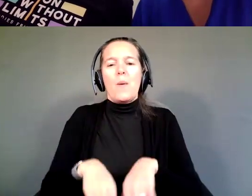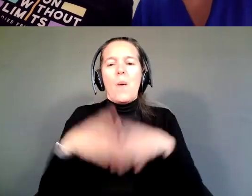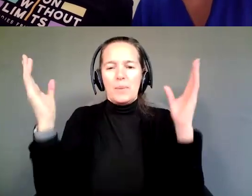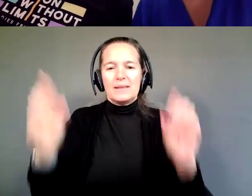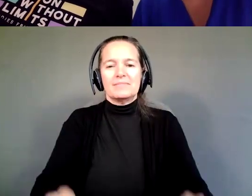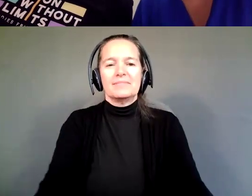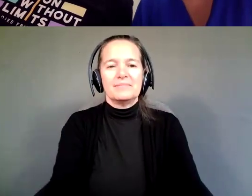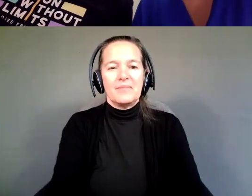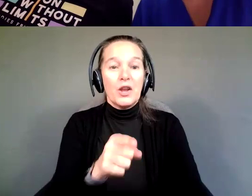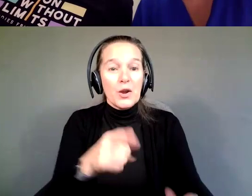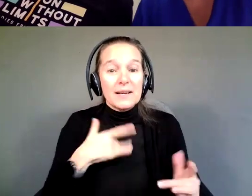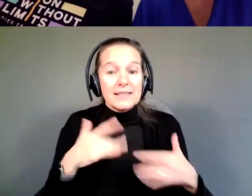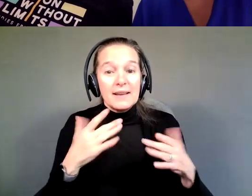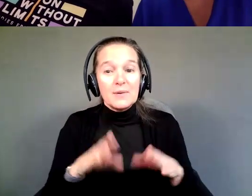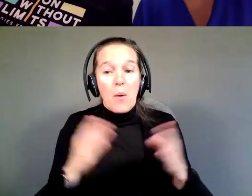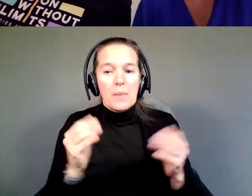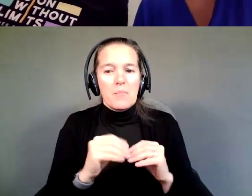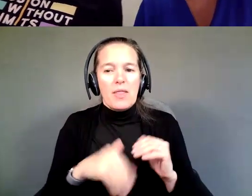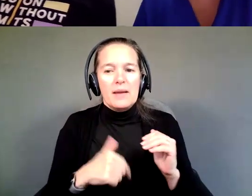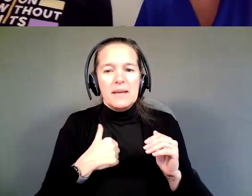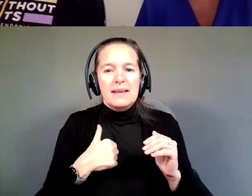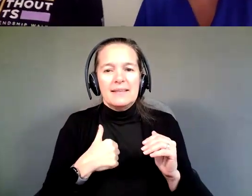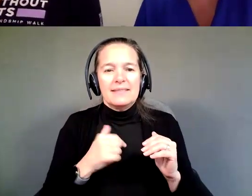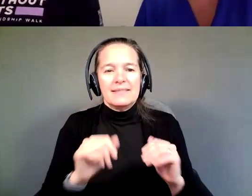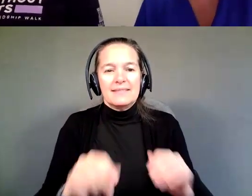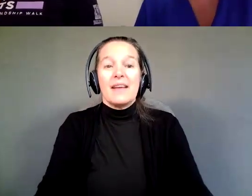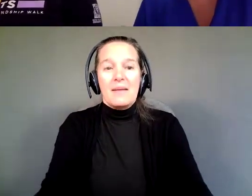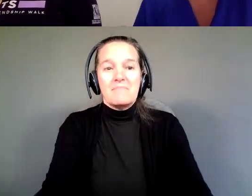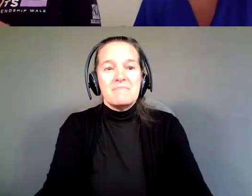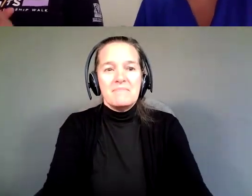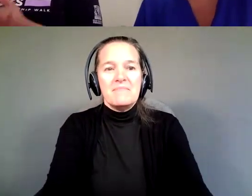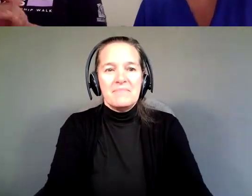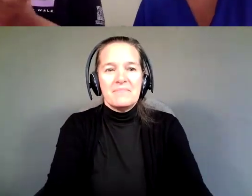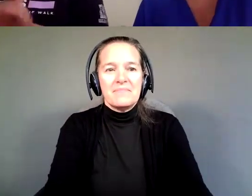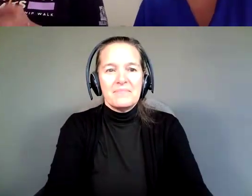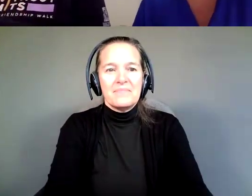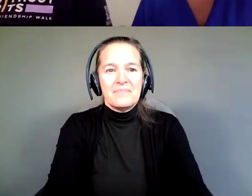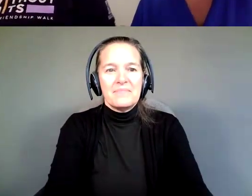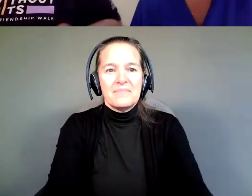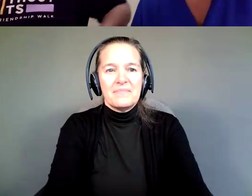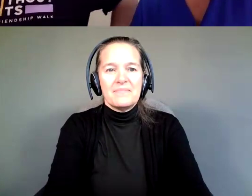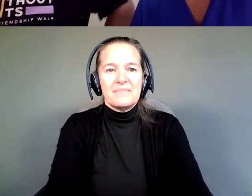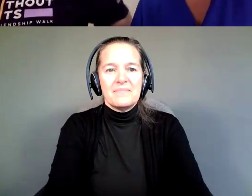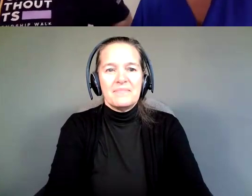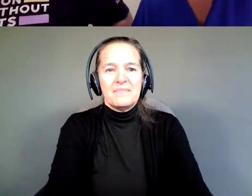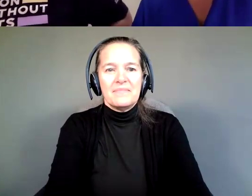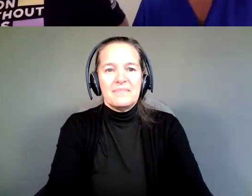You're excited to open more than I am. Yeah. >> SHEILA COYNE: You miss work. Yes, I missed it very much. I bet.